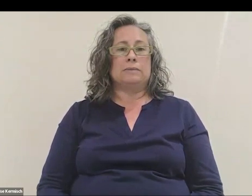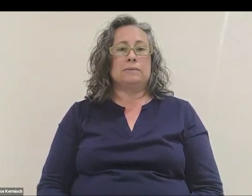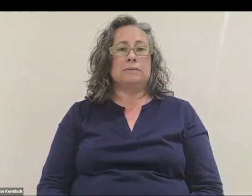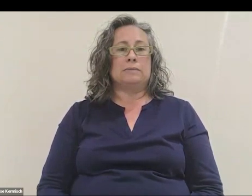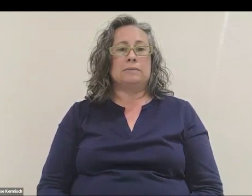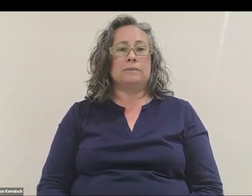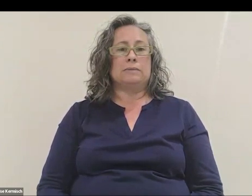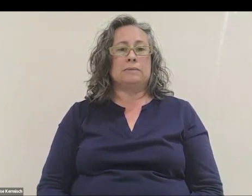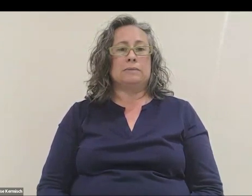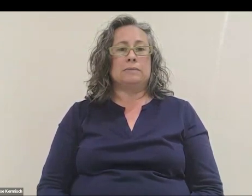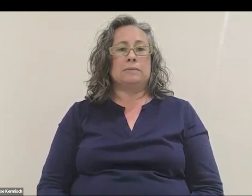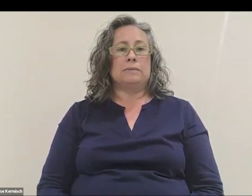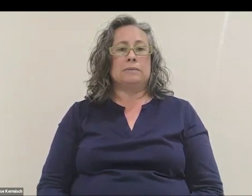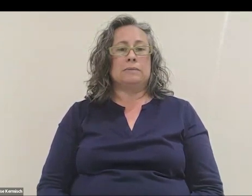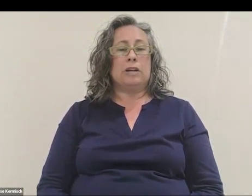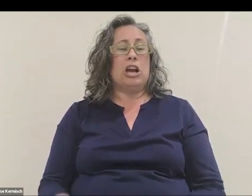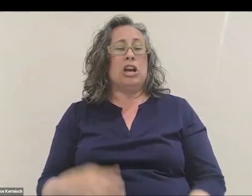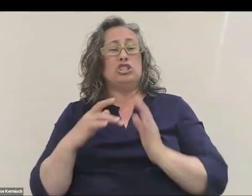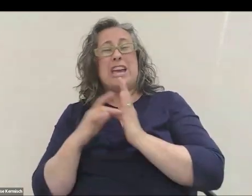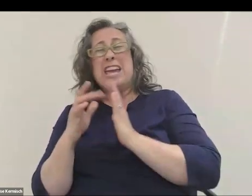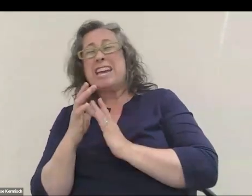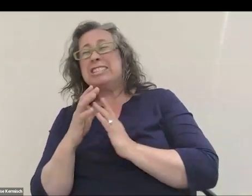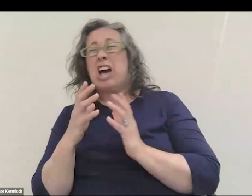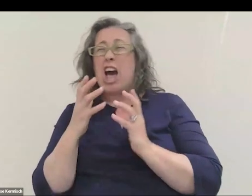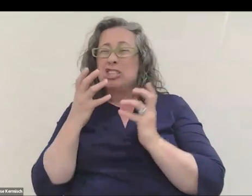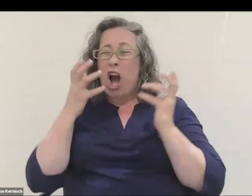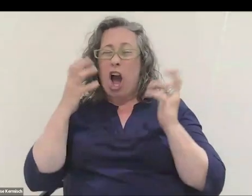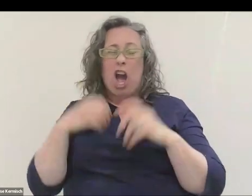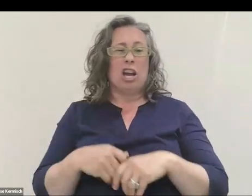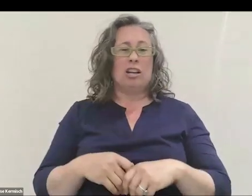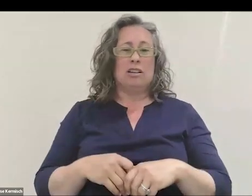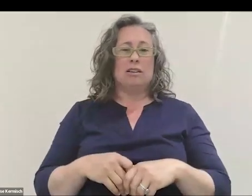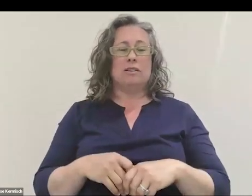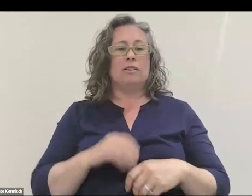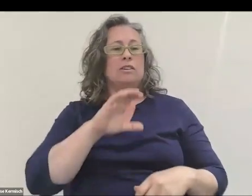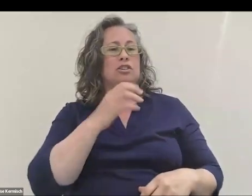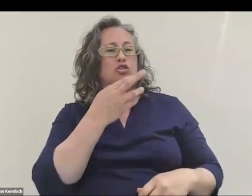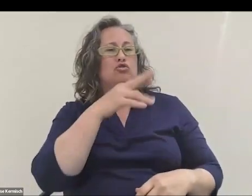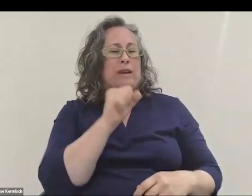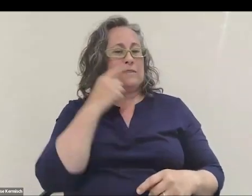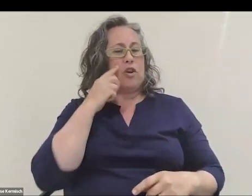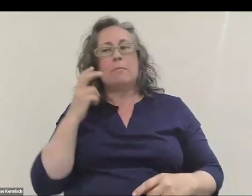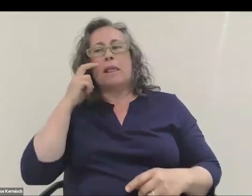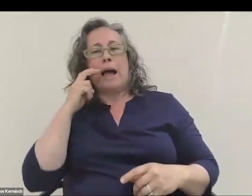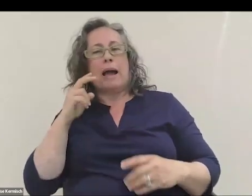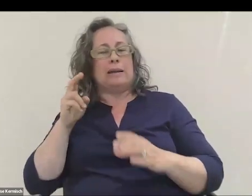Jesus. Chris, for the blind attendees in the room, can you describe a little bit about what's happening